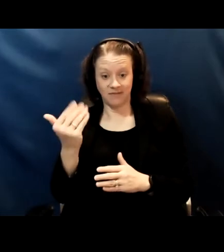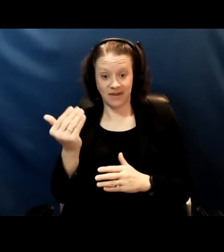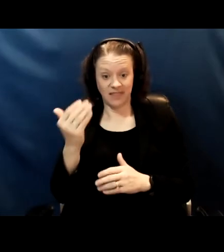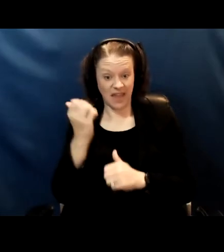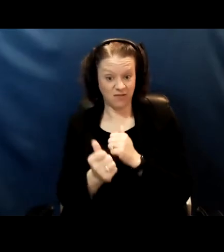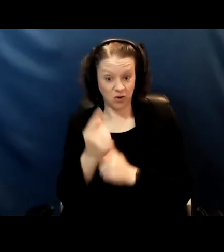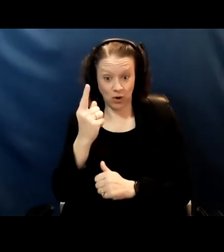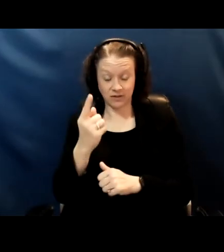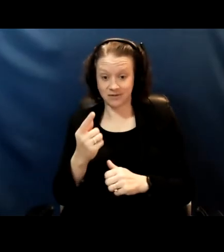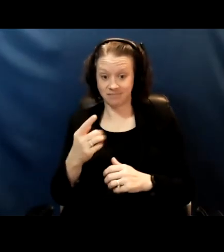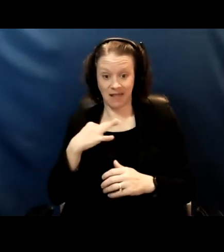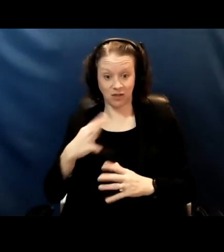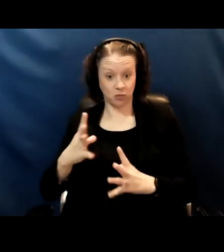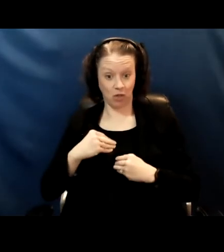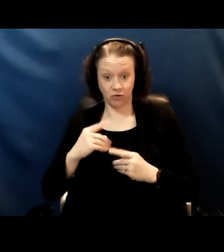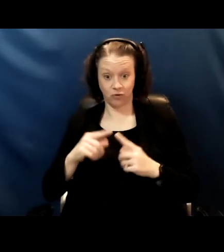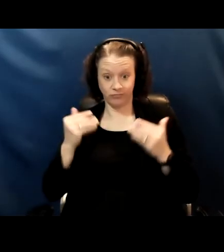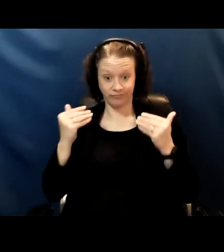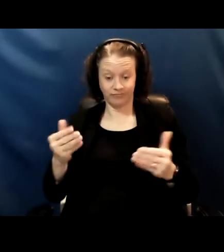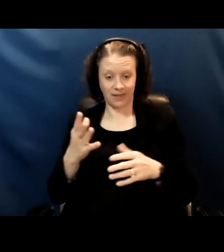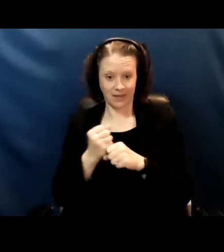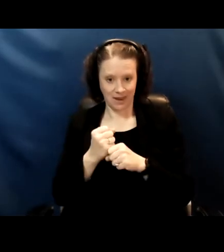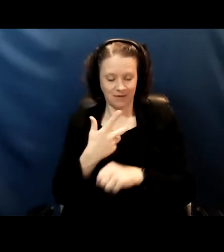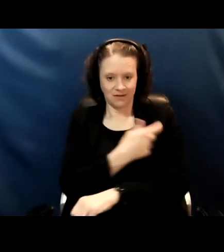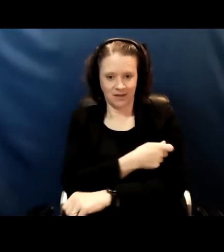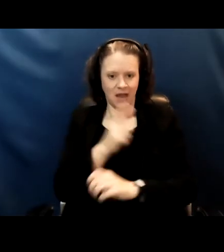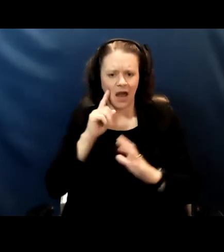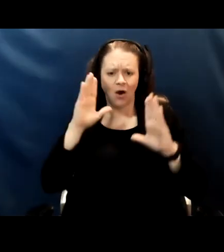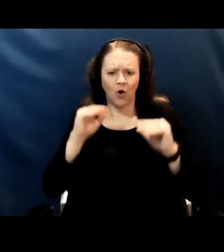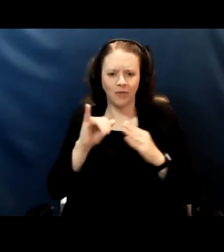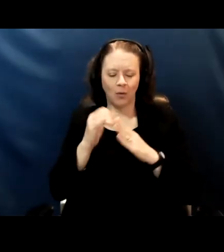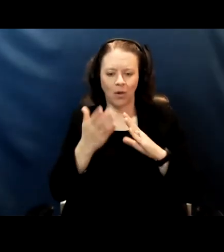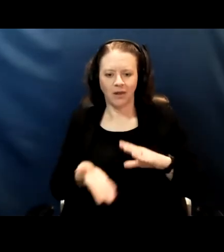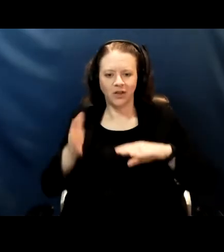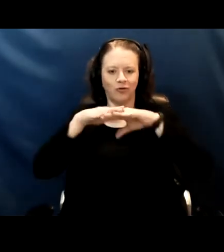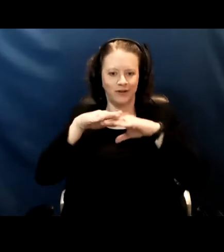and so I hope that this will only increase the safety of this process.